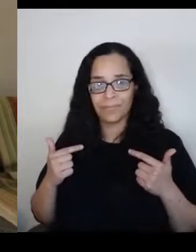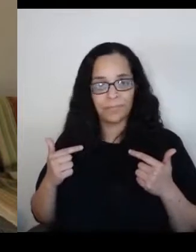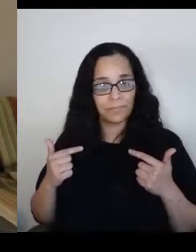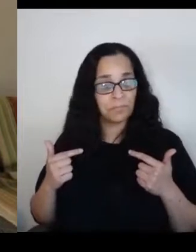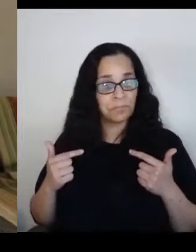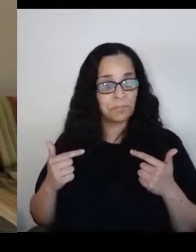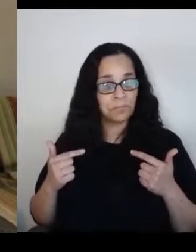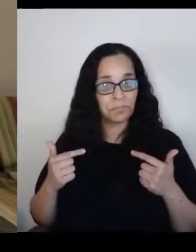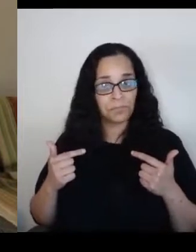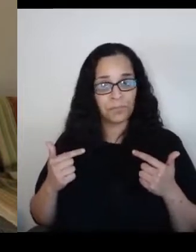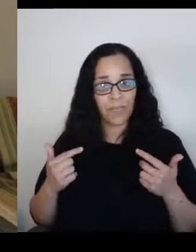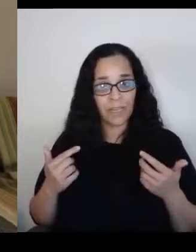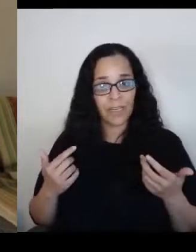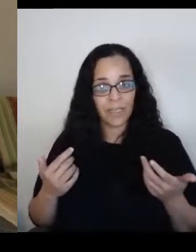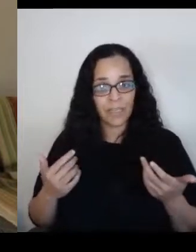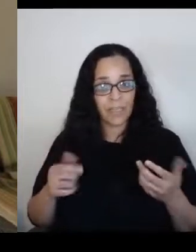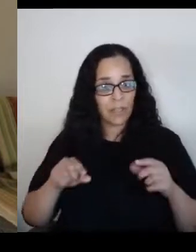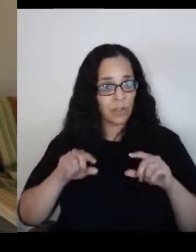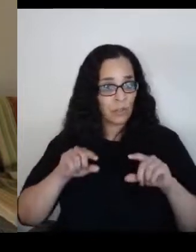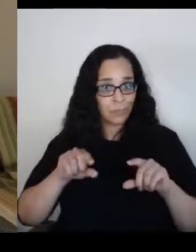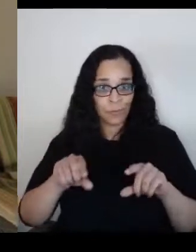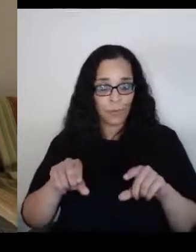some of the air raids